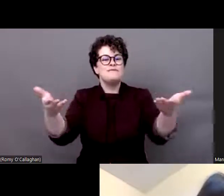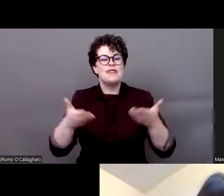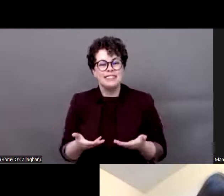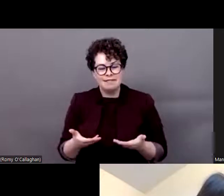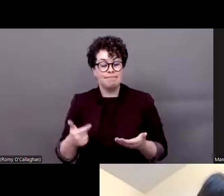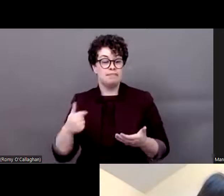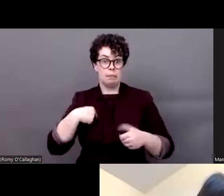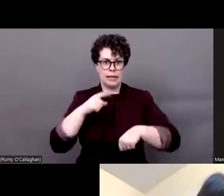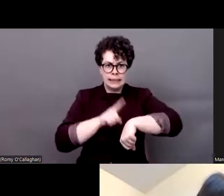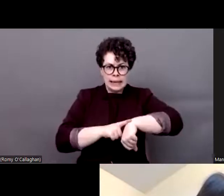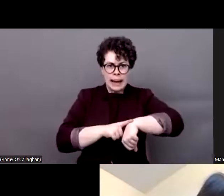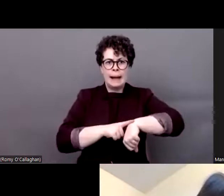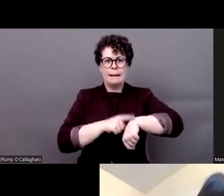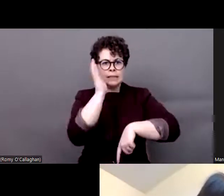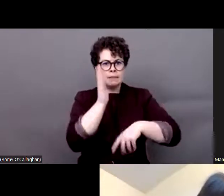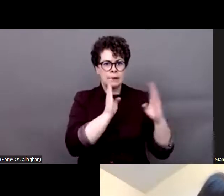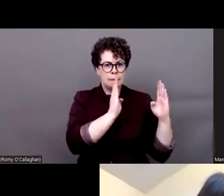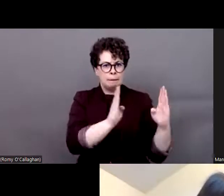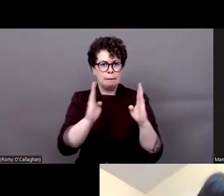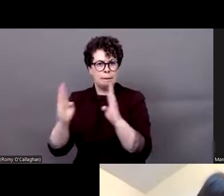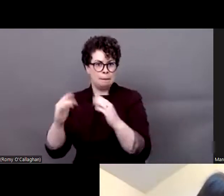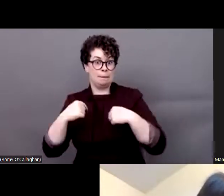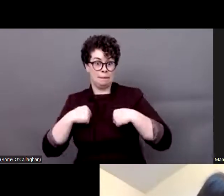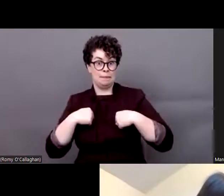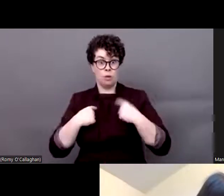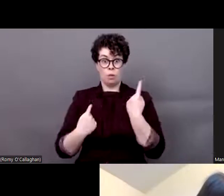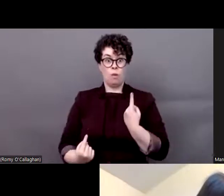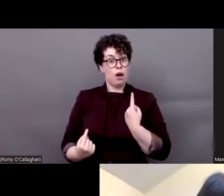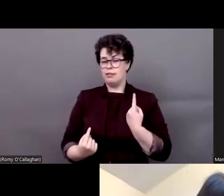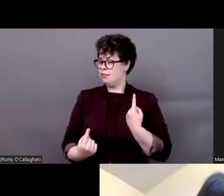doing the moderation with my colleague from Minority Rights Group